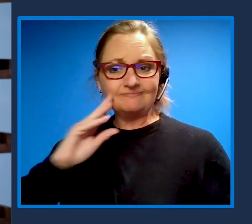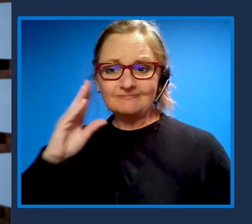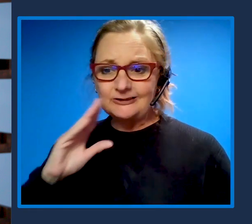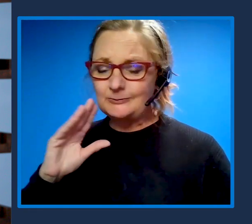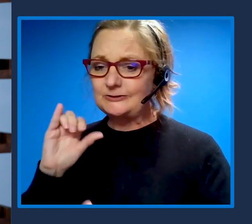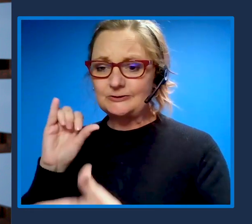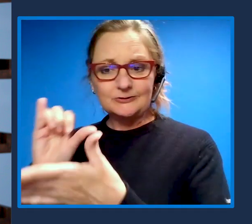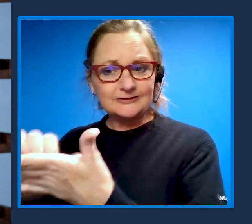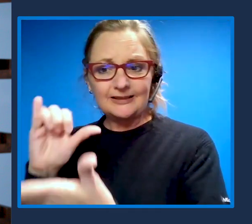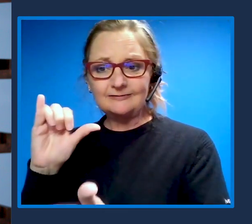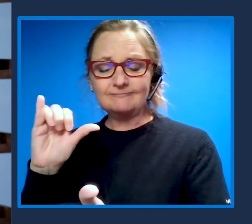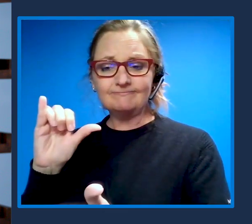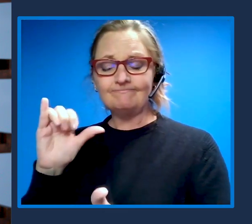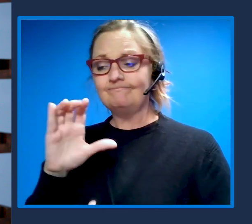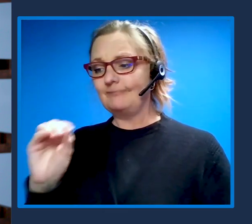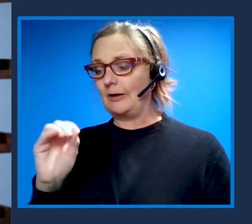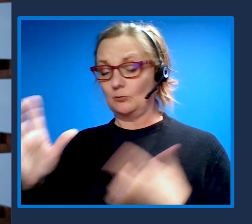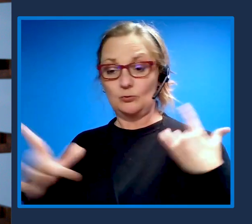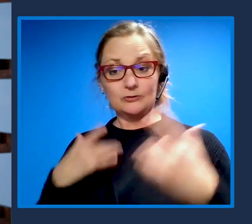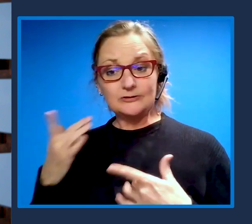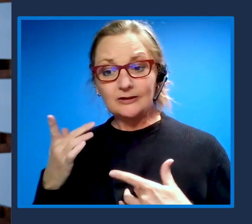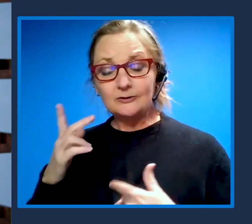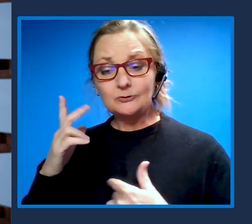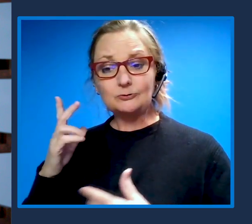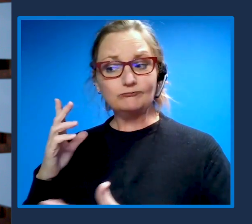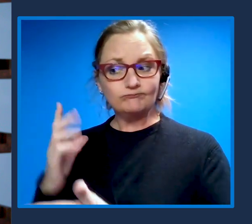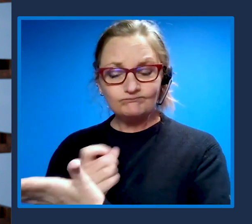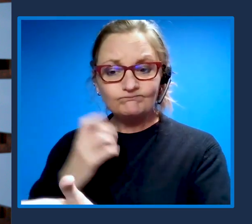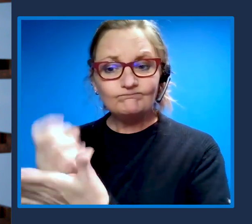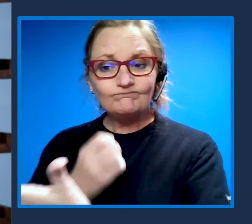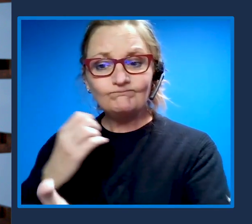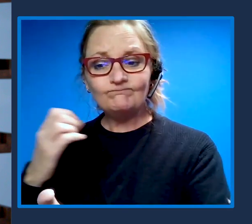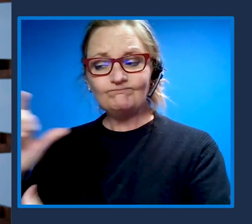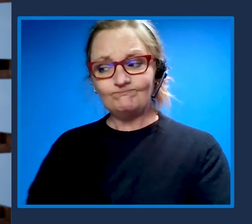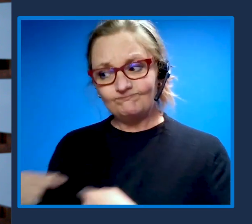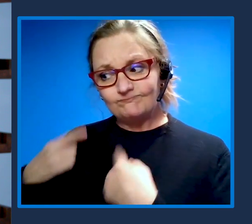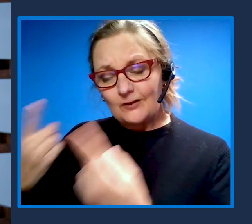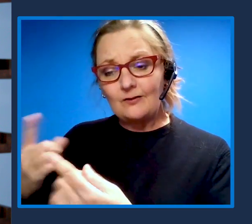And we're excited to be building on that longstanding relationship today